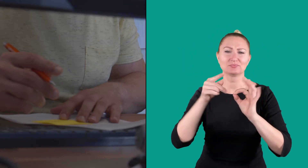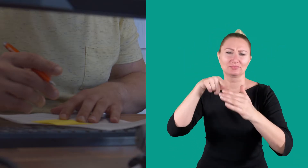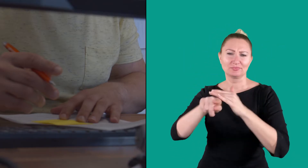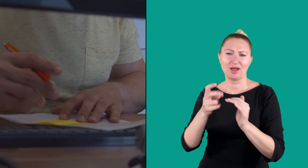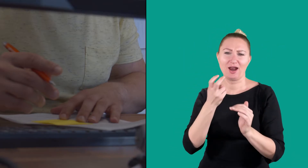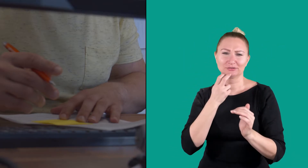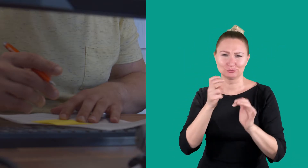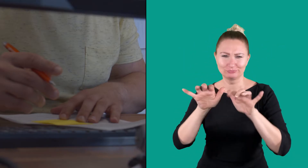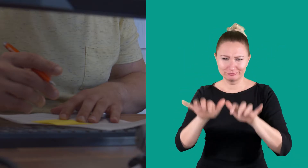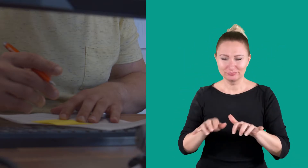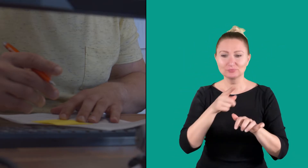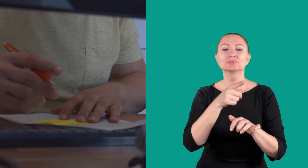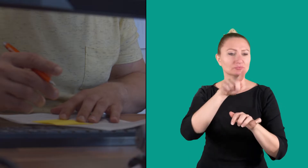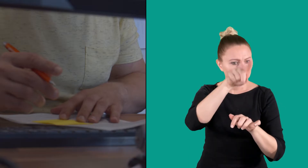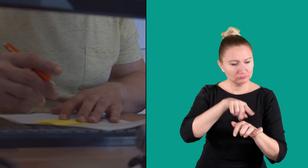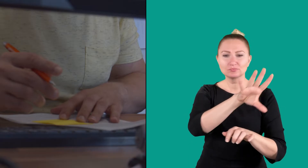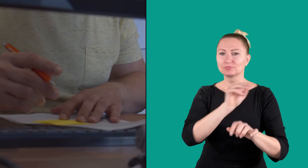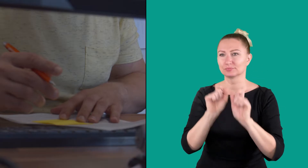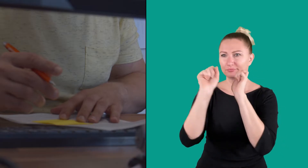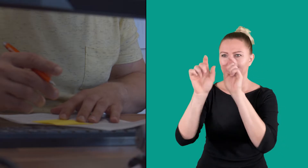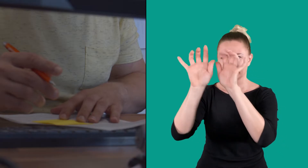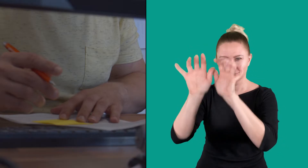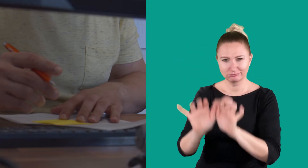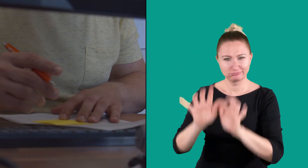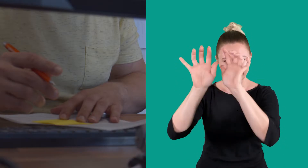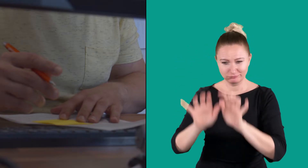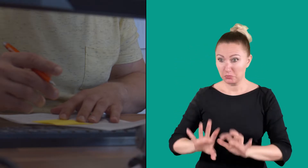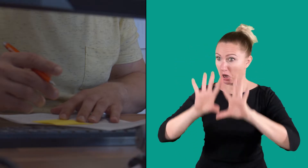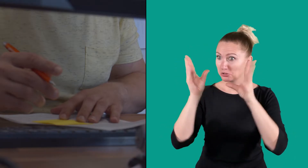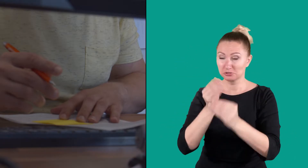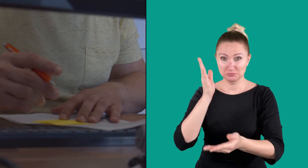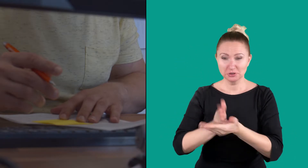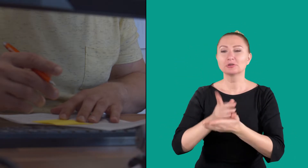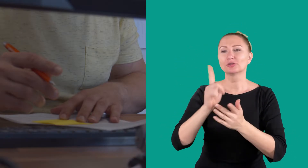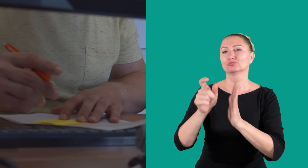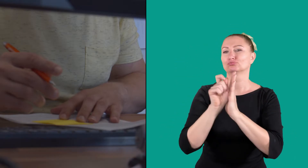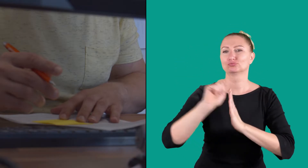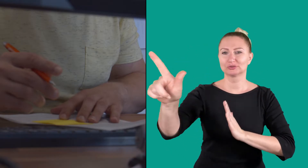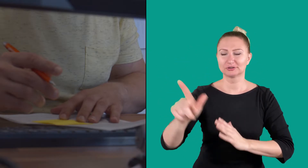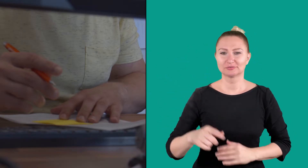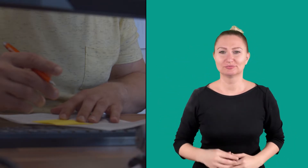which he will then insert into the electronic submission and send.